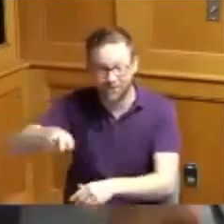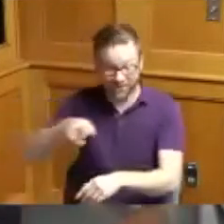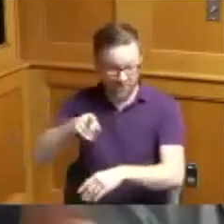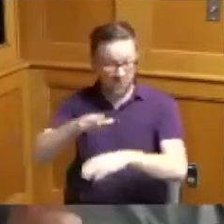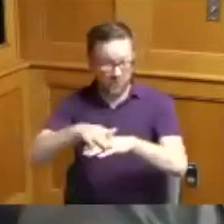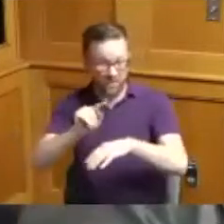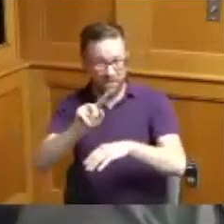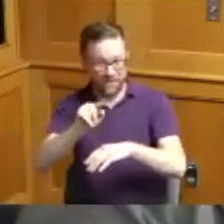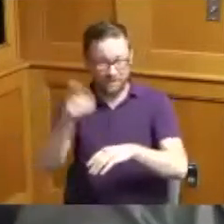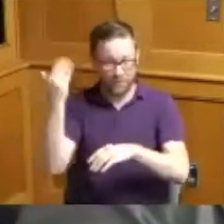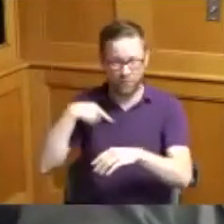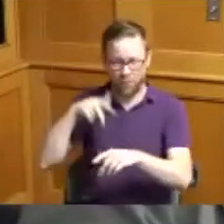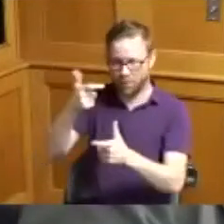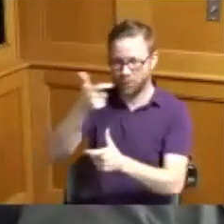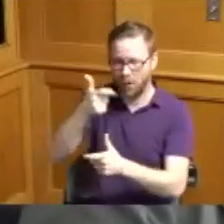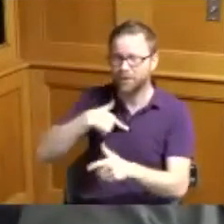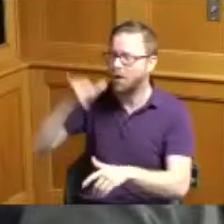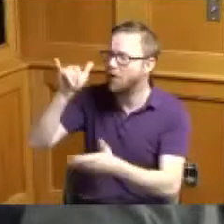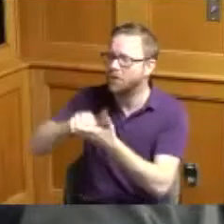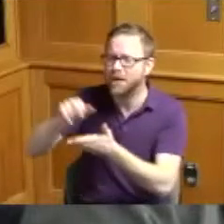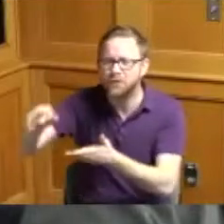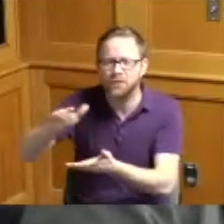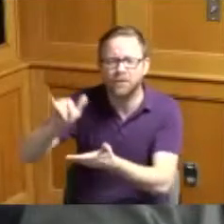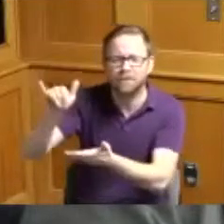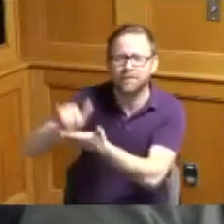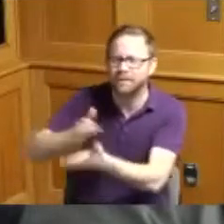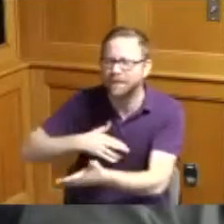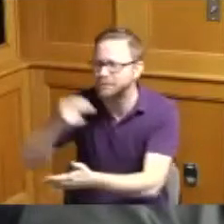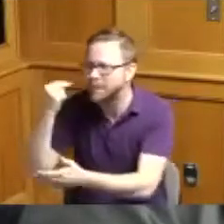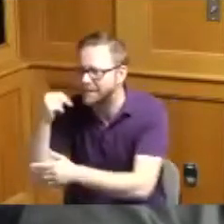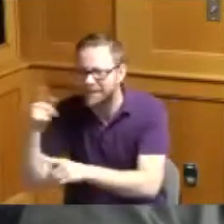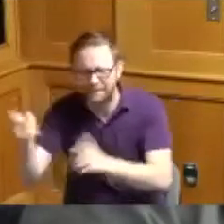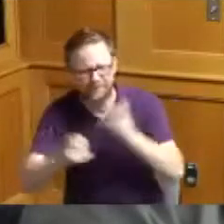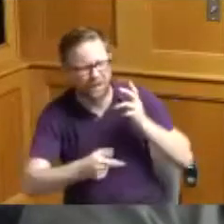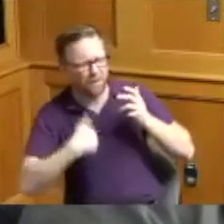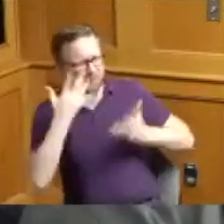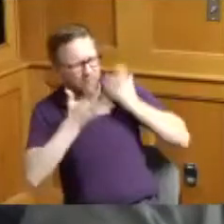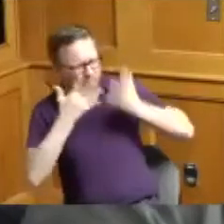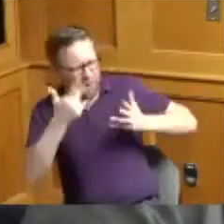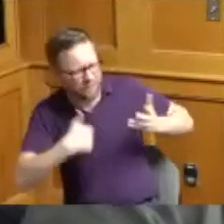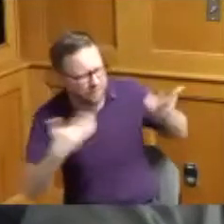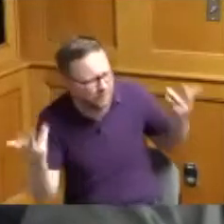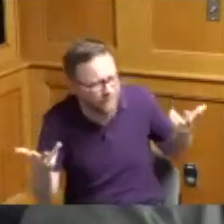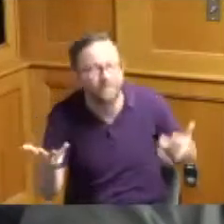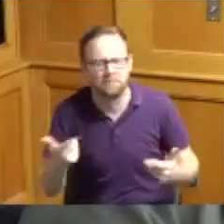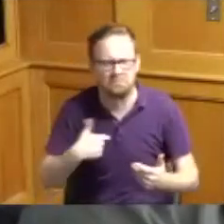that's my niece she's like Auntie you're always embarrassing me so but anyway I'm very proud of